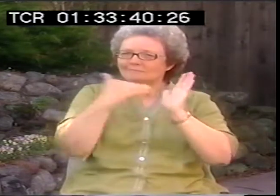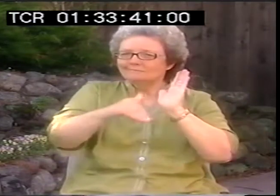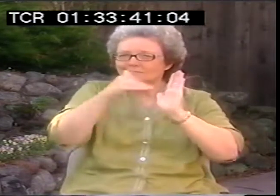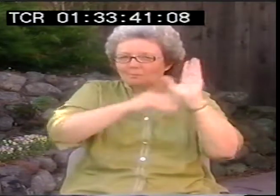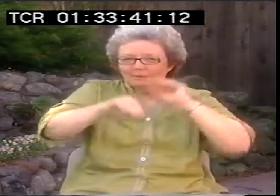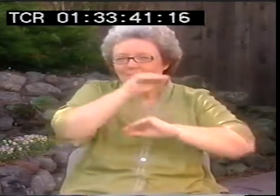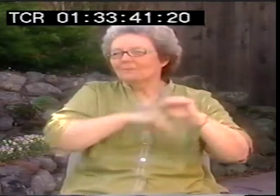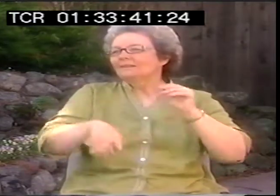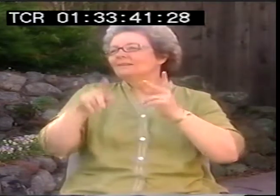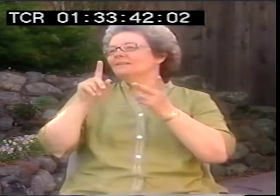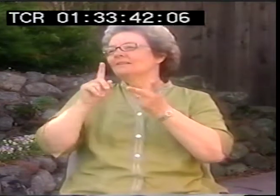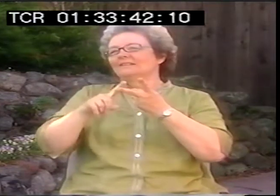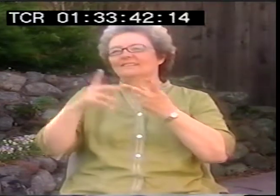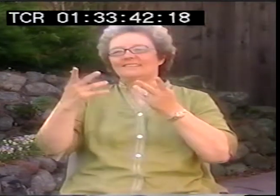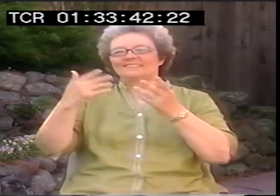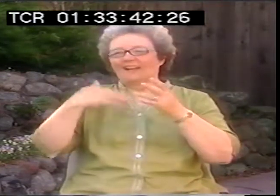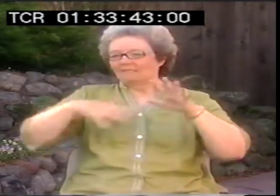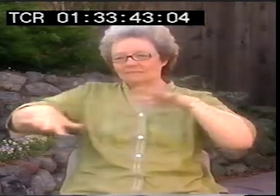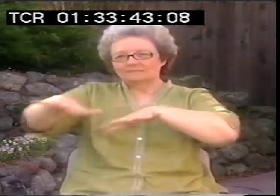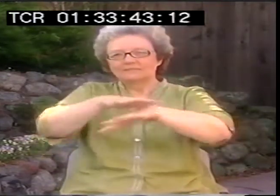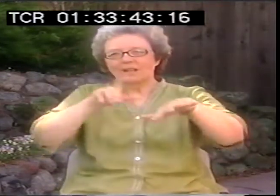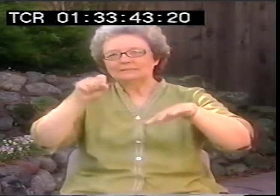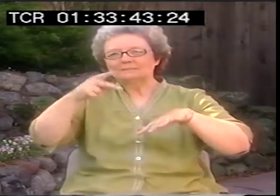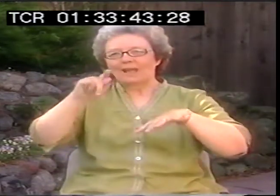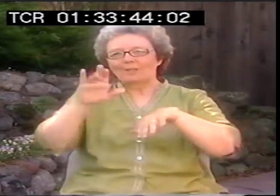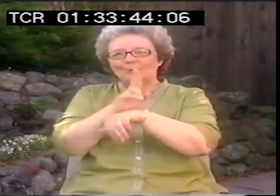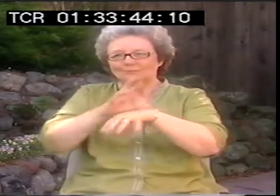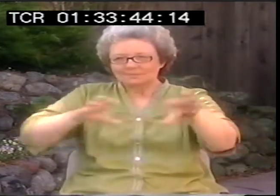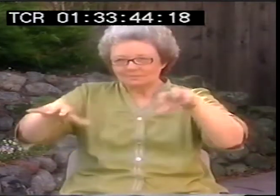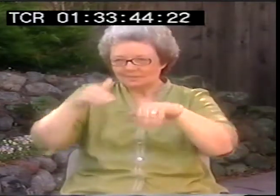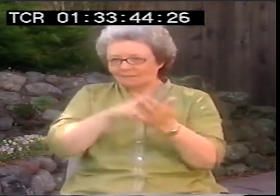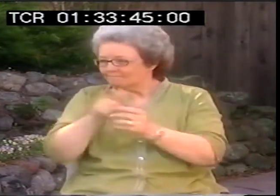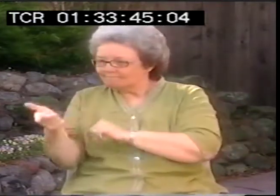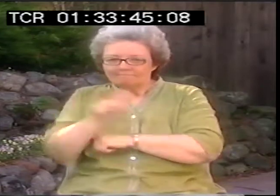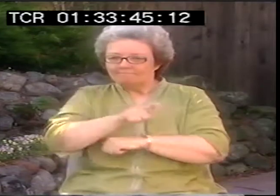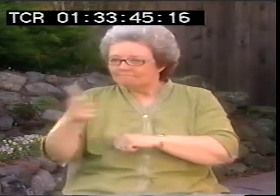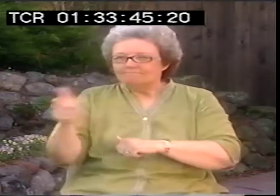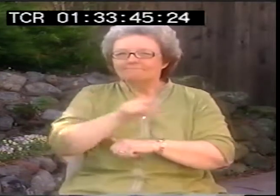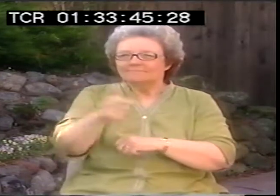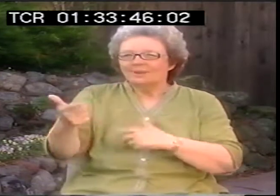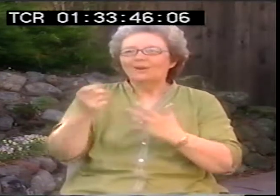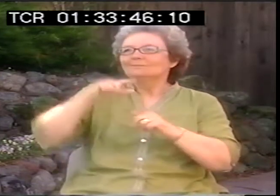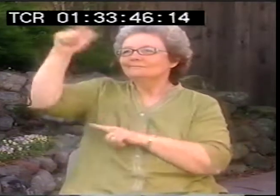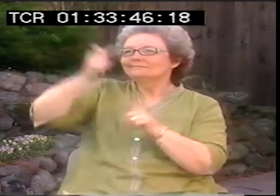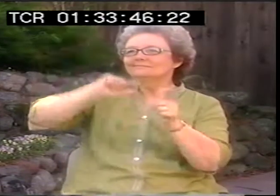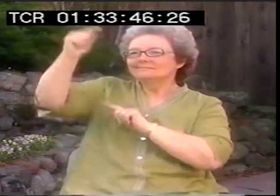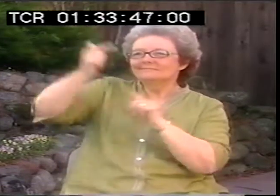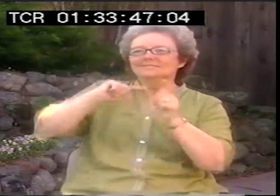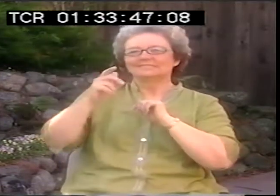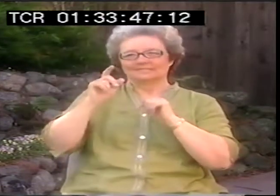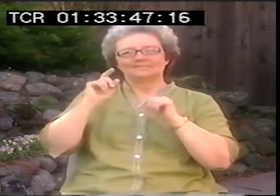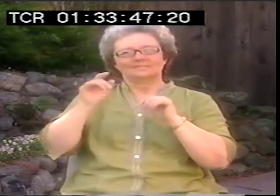but maybe if I use one repetitively, then switch to another one. How I use space. Whether I have turn taking between characters in my poem.